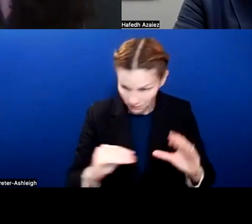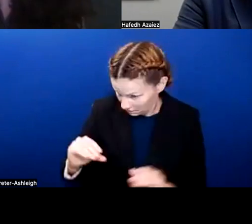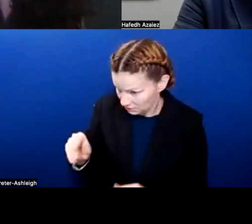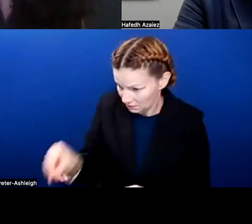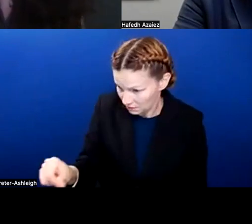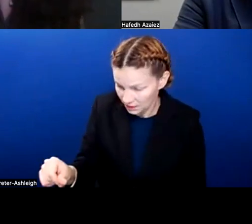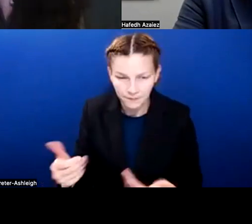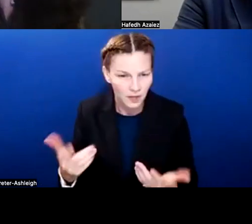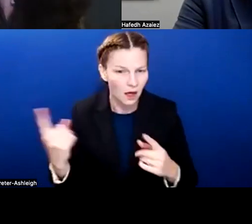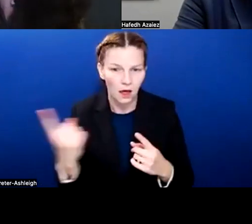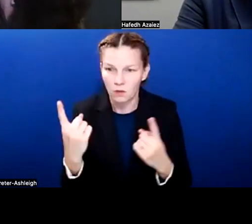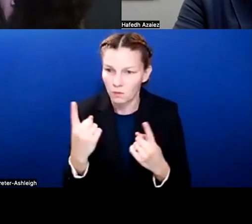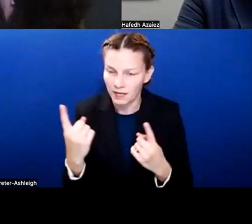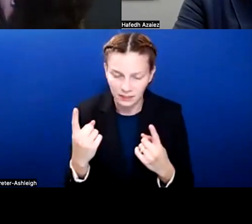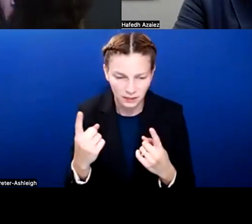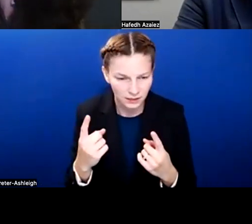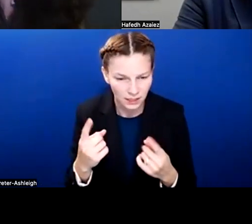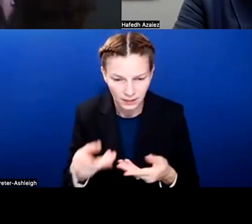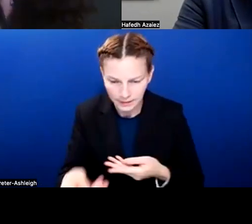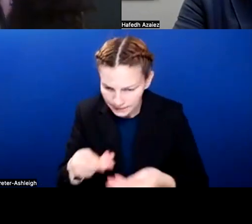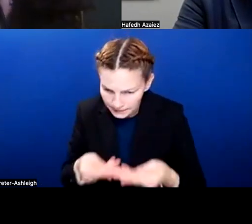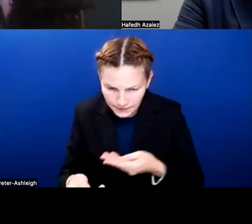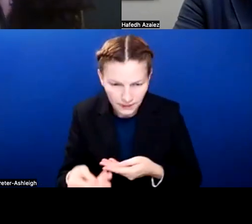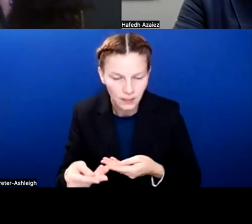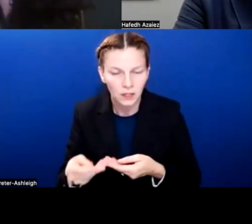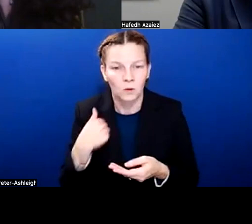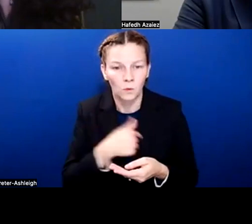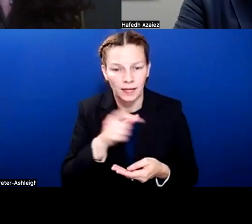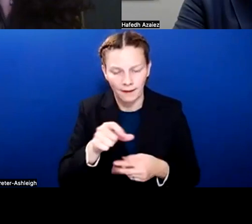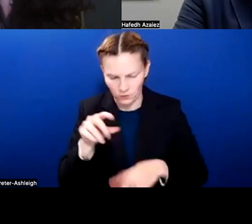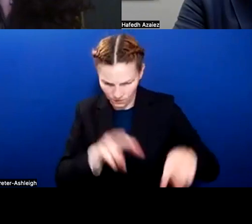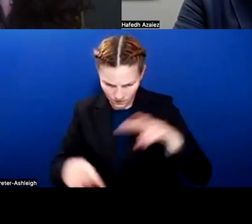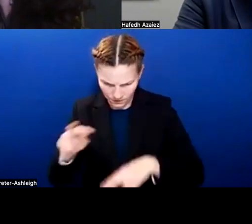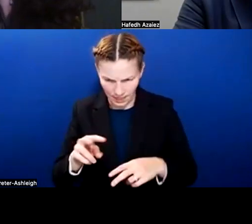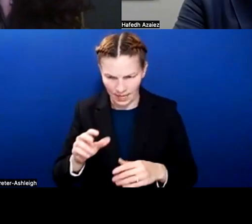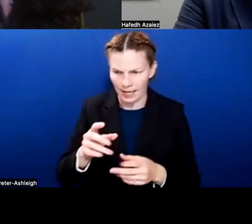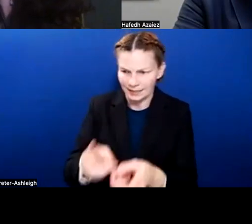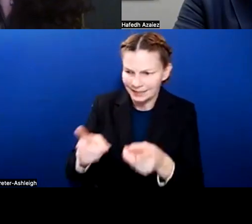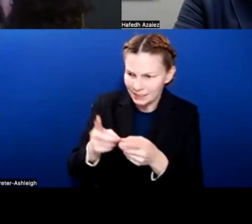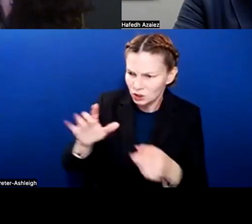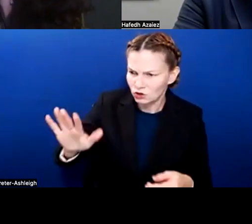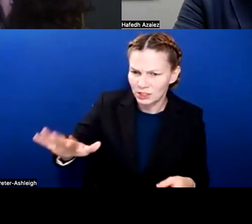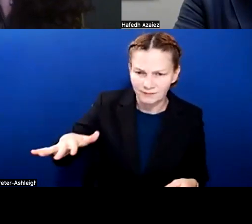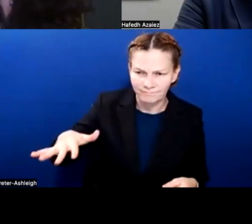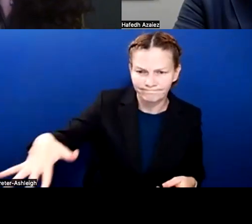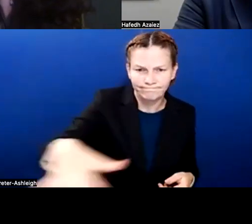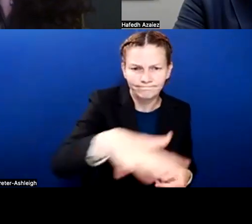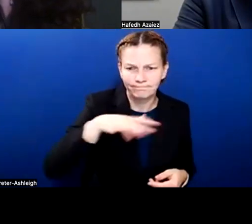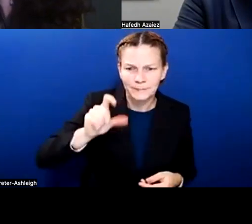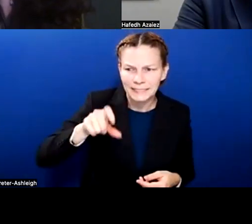where the staff evaluates the needs of the district as far as the school houses and central offices and facilities.